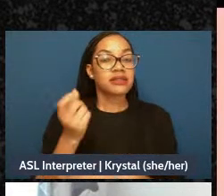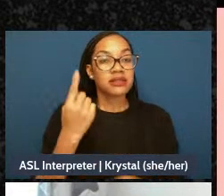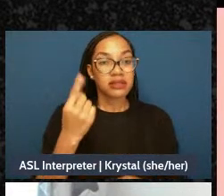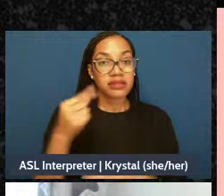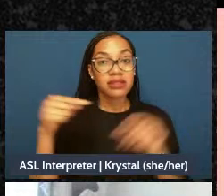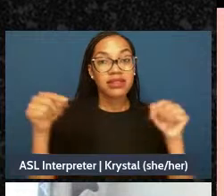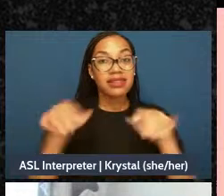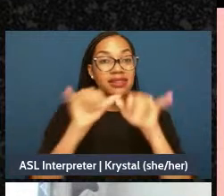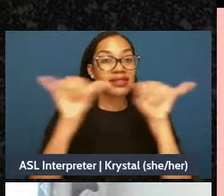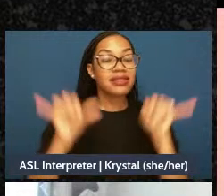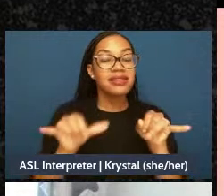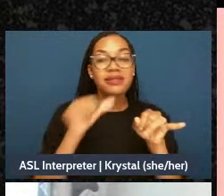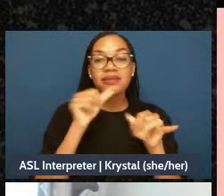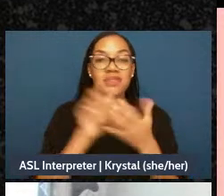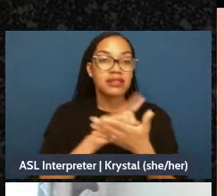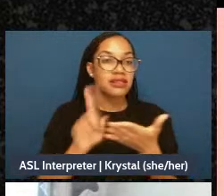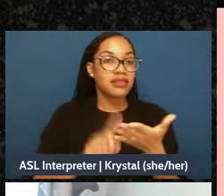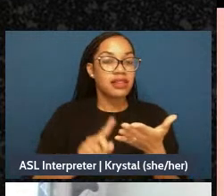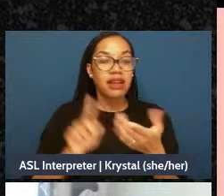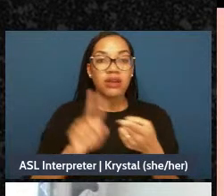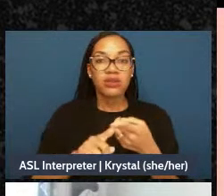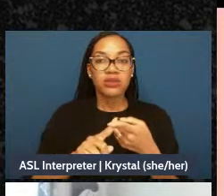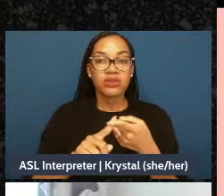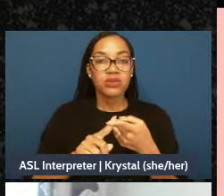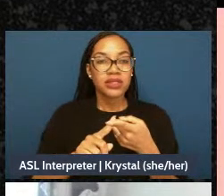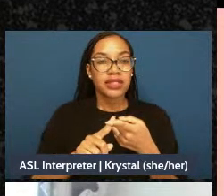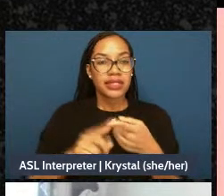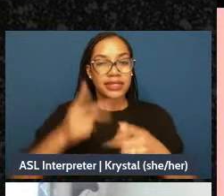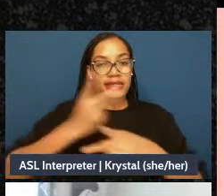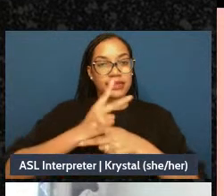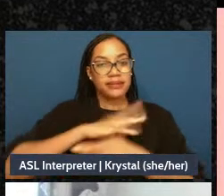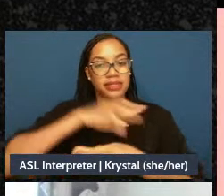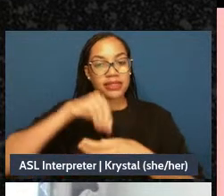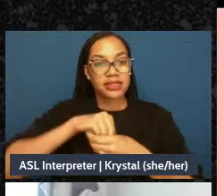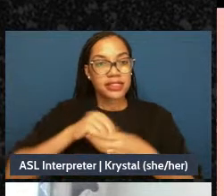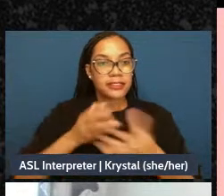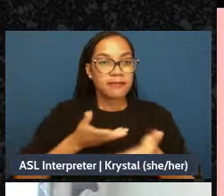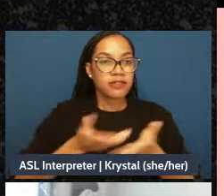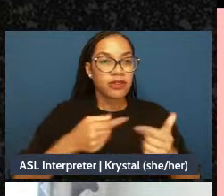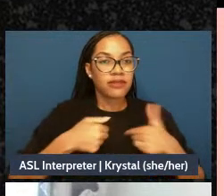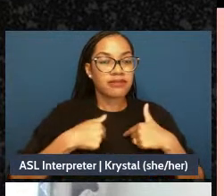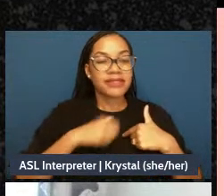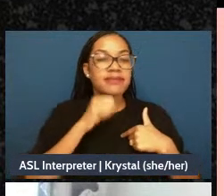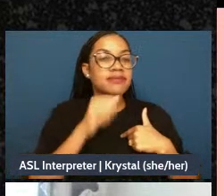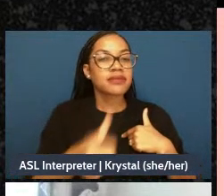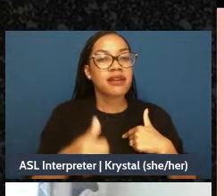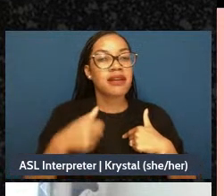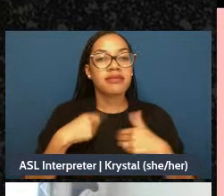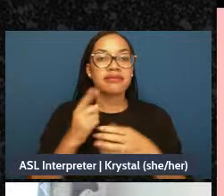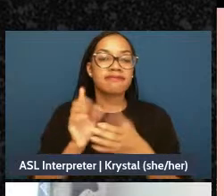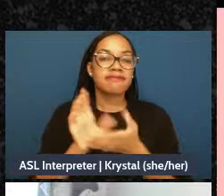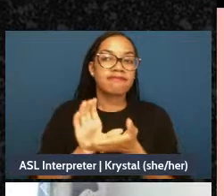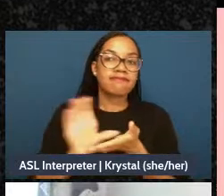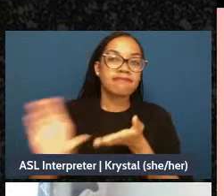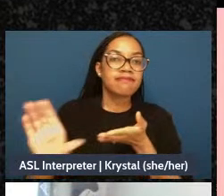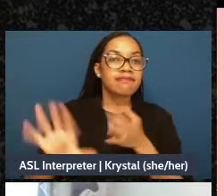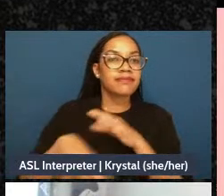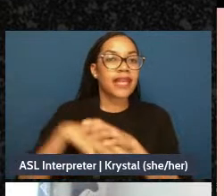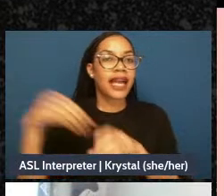was never was designed to keep me out and was never designed to serve me. And so I often - I